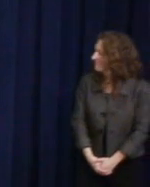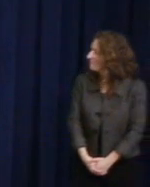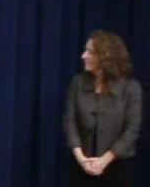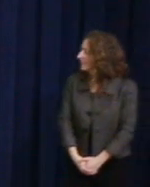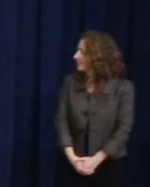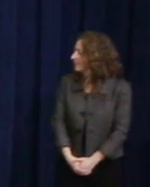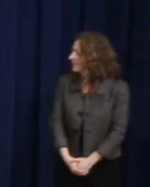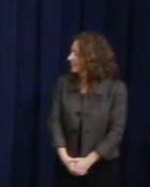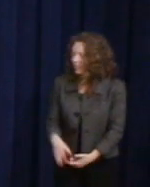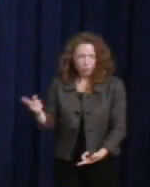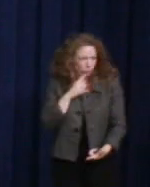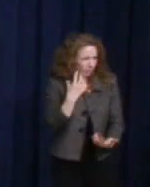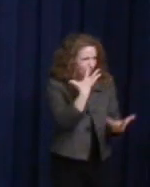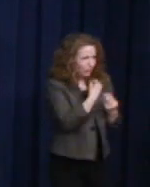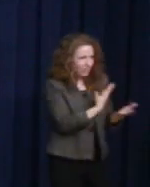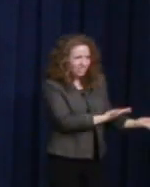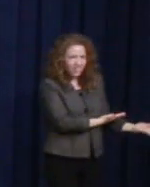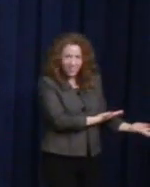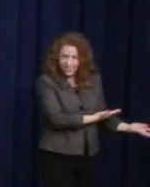Evan Low: Isn't this absolutely beautiful? Audience: Yes.